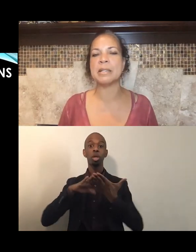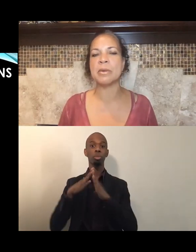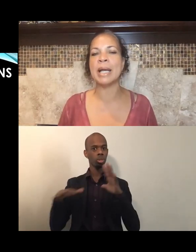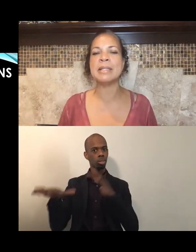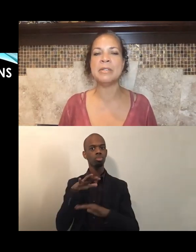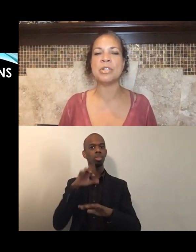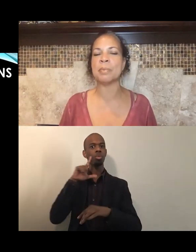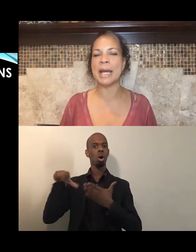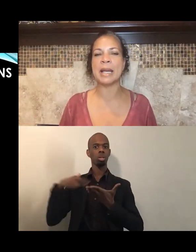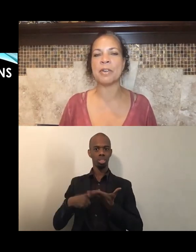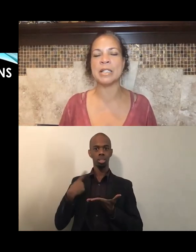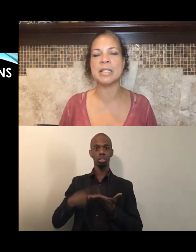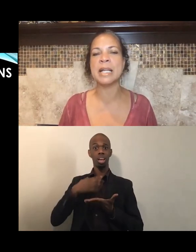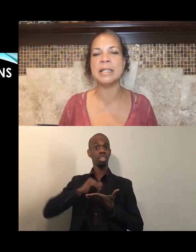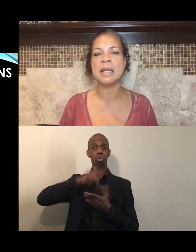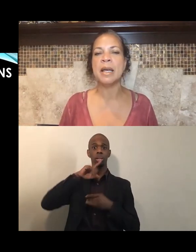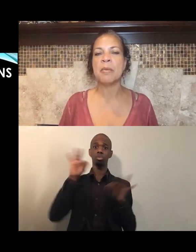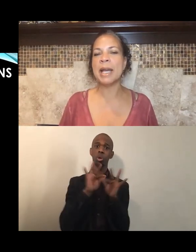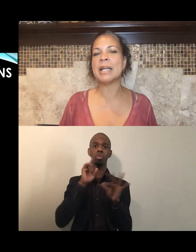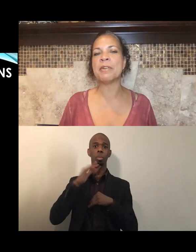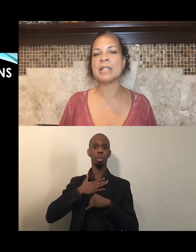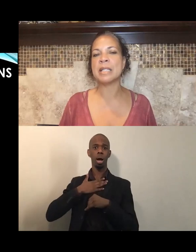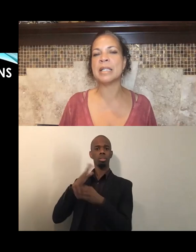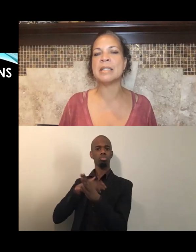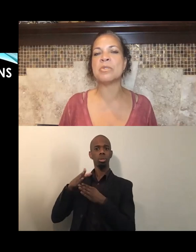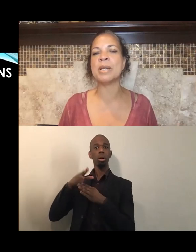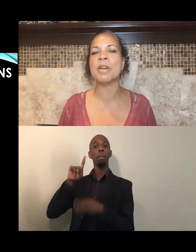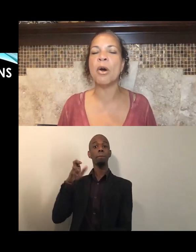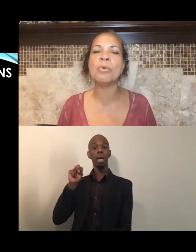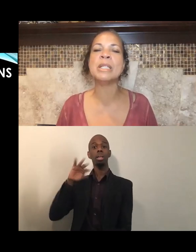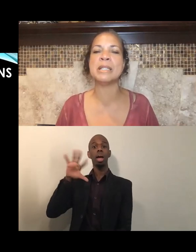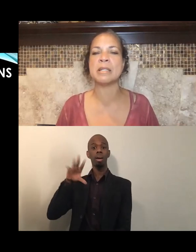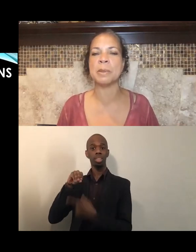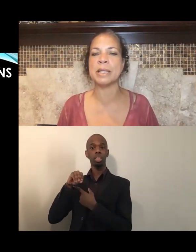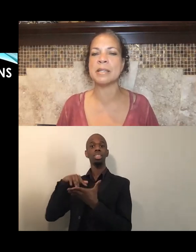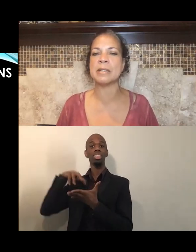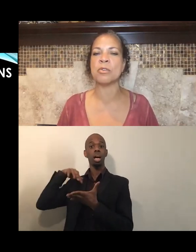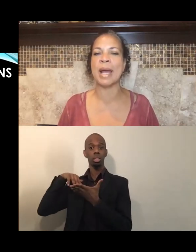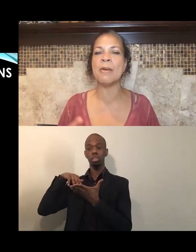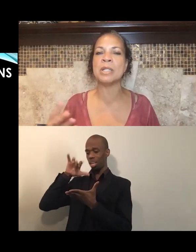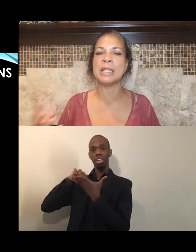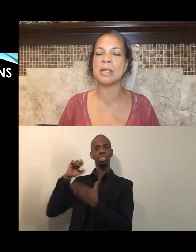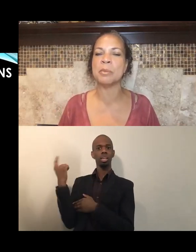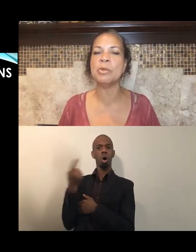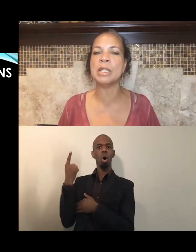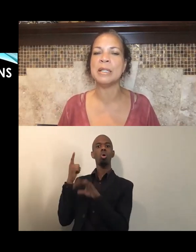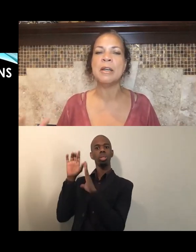So I teach in Pan-African studies. Pan-African studies is one of the only disciplines, that's grounded in community.